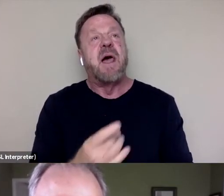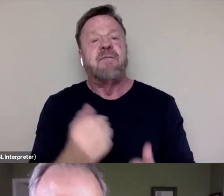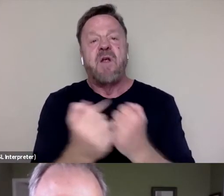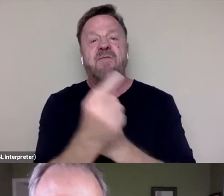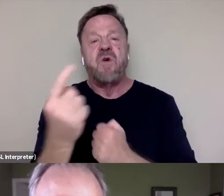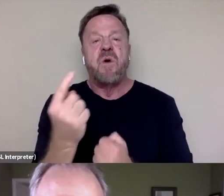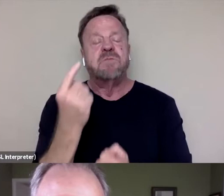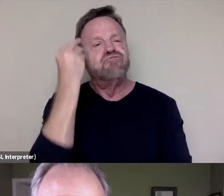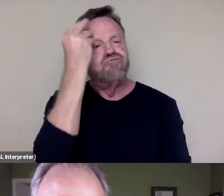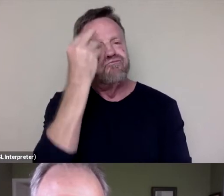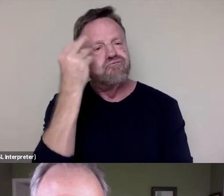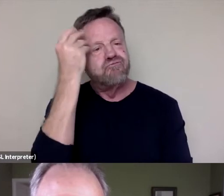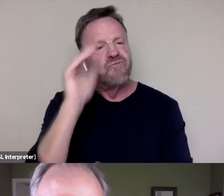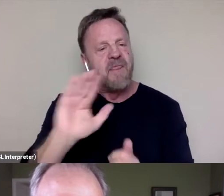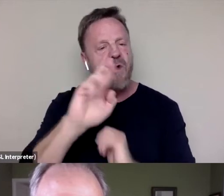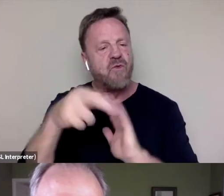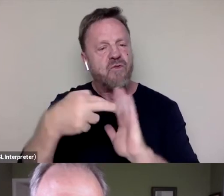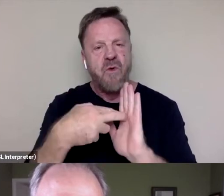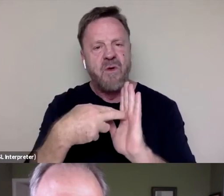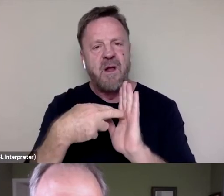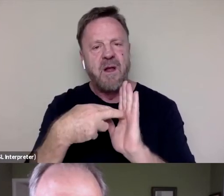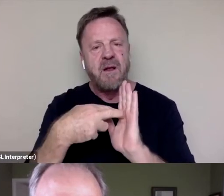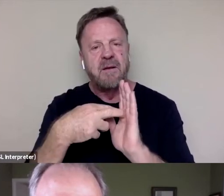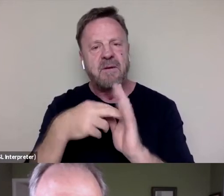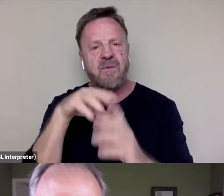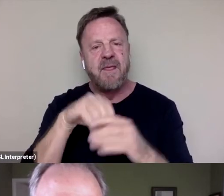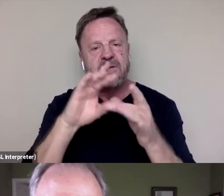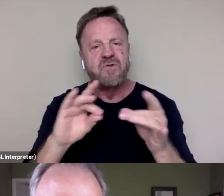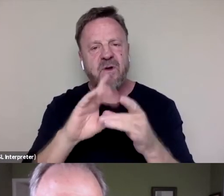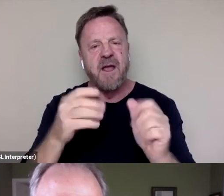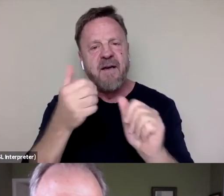on their role in the stories of every woman in the film